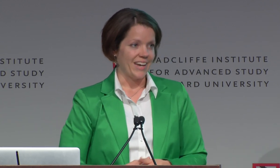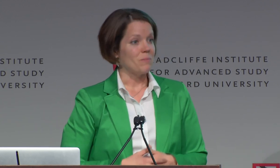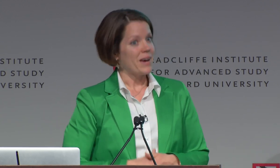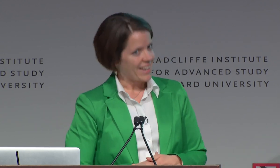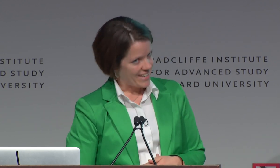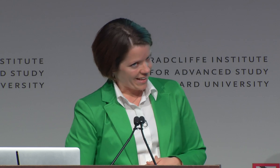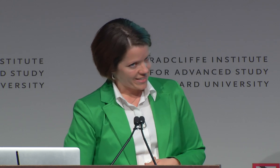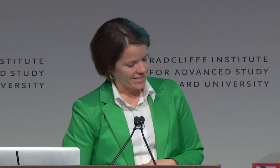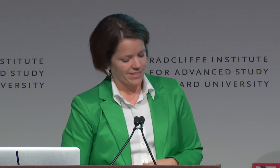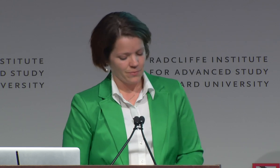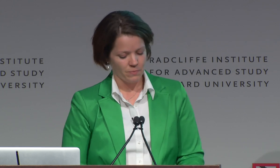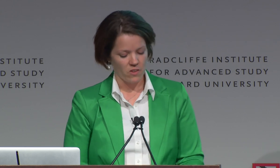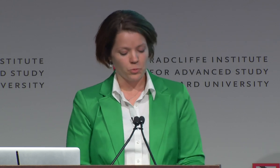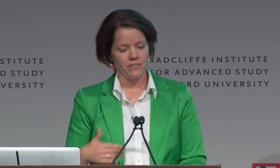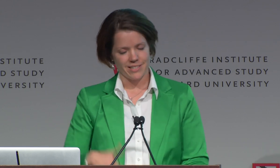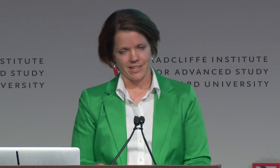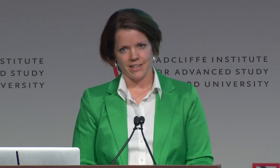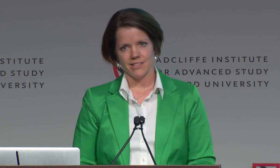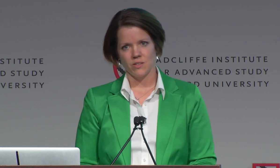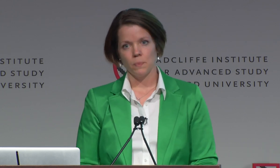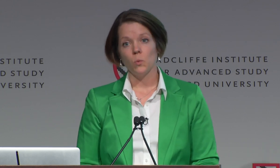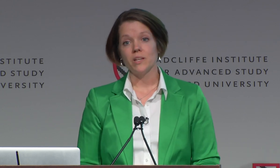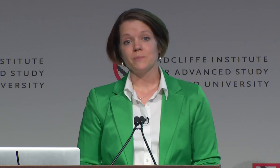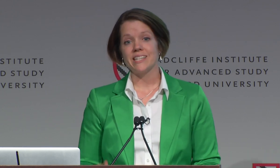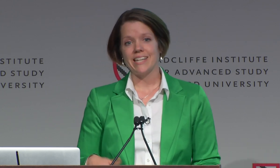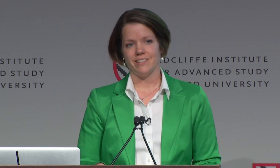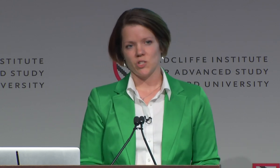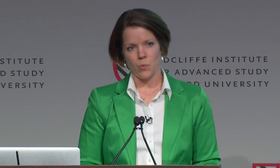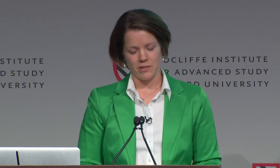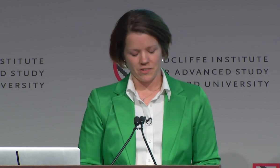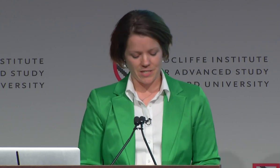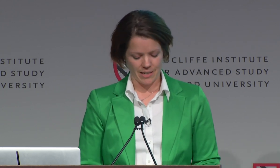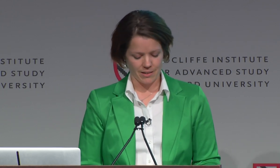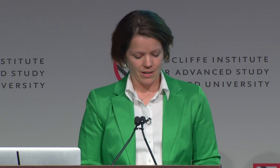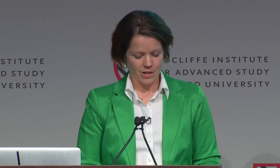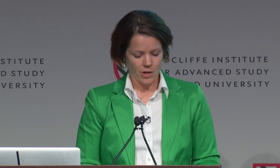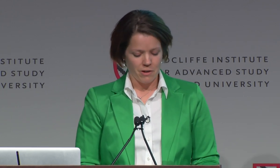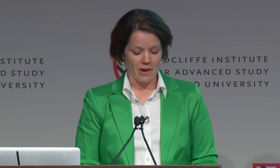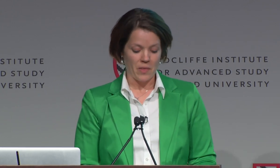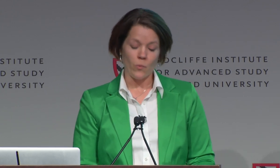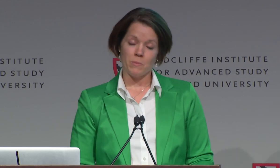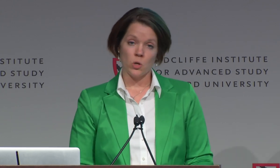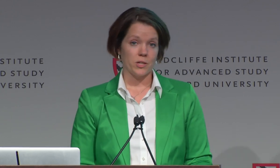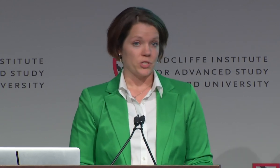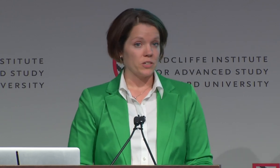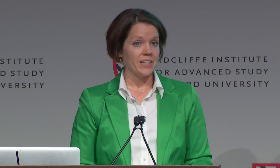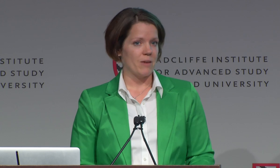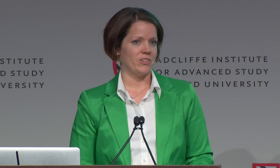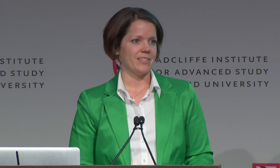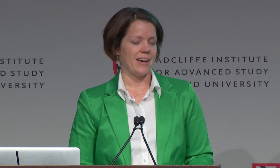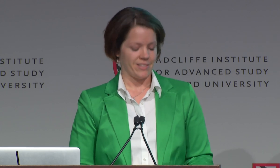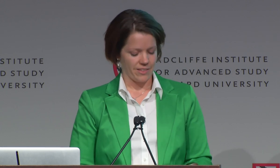In a meta-analysis of previous studies, Williams and Tiedens in 2015 found that women who assertively emphasized